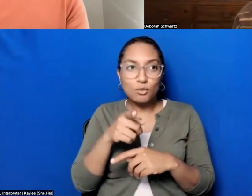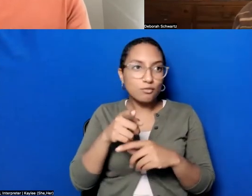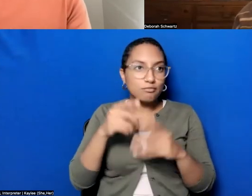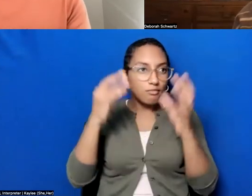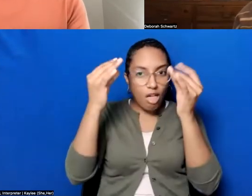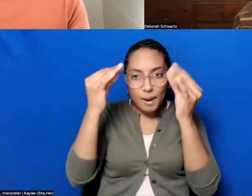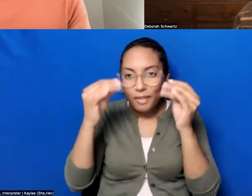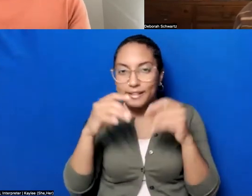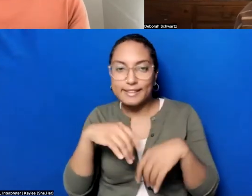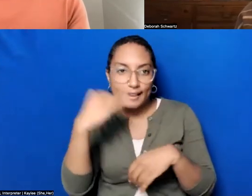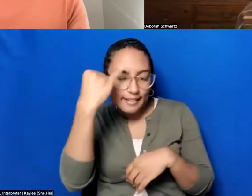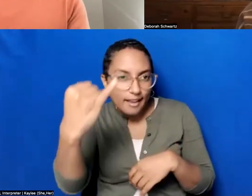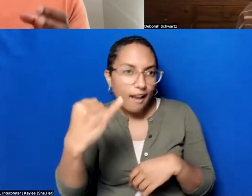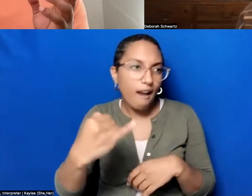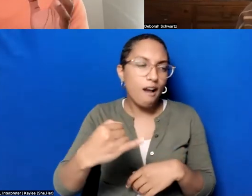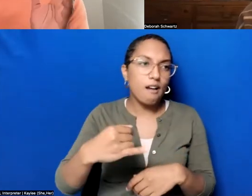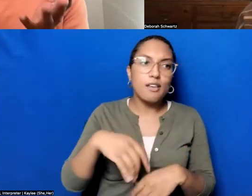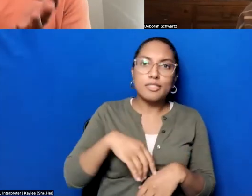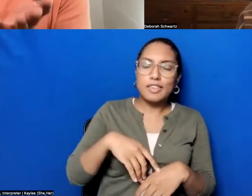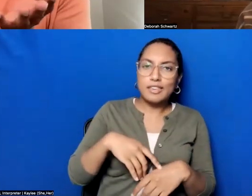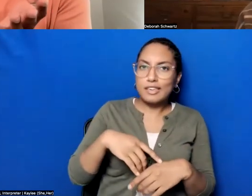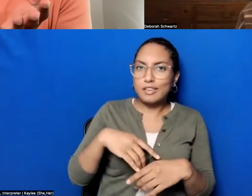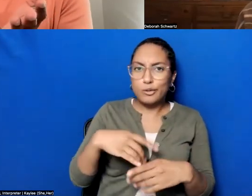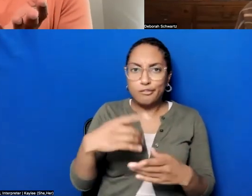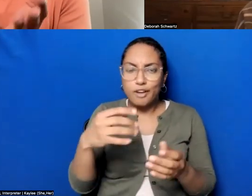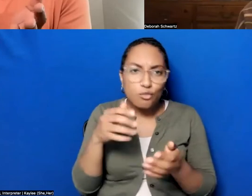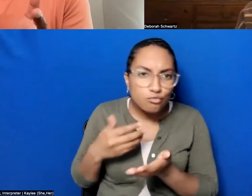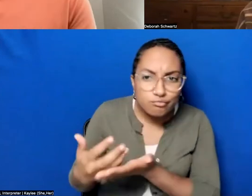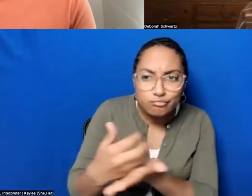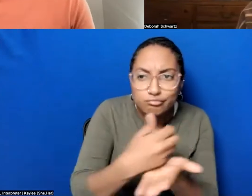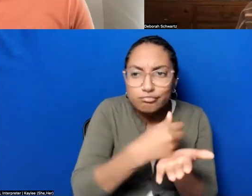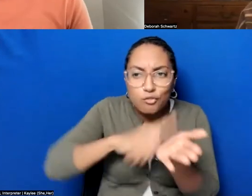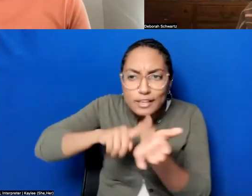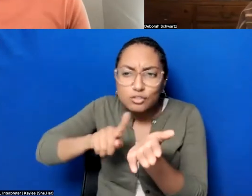argument and gathered the research it's like "Oh that's it, I have done it" and, and for some